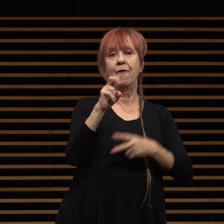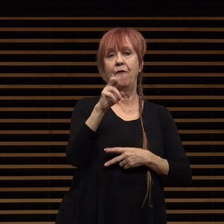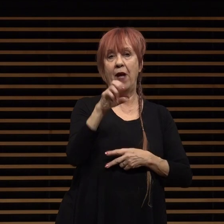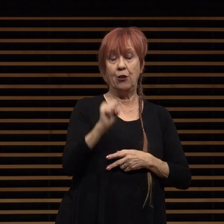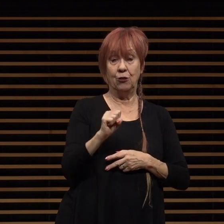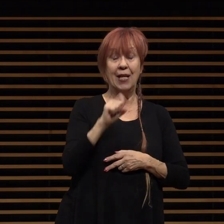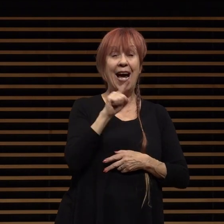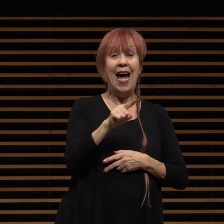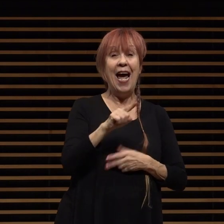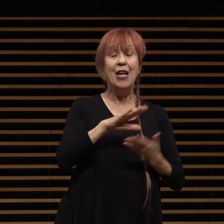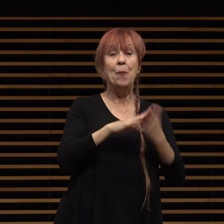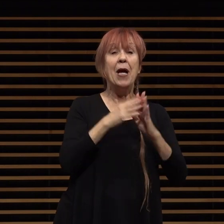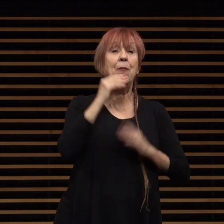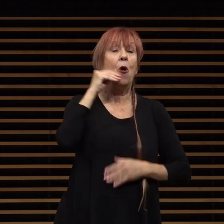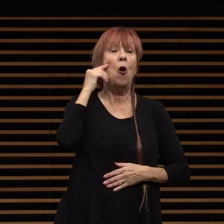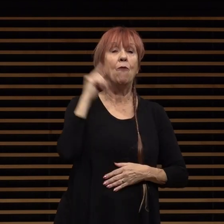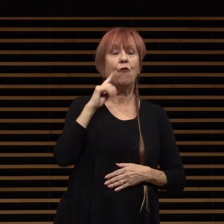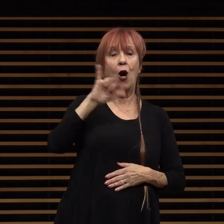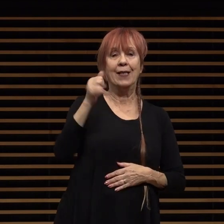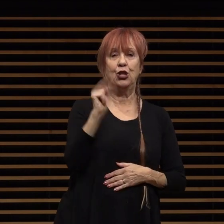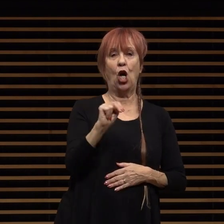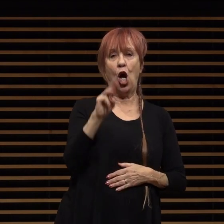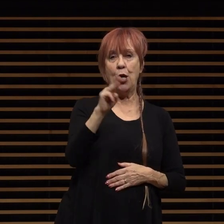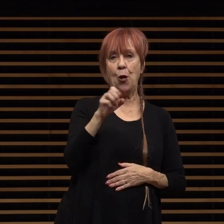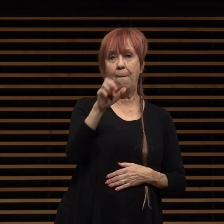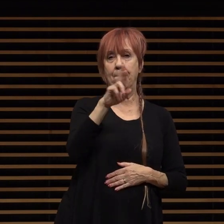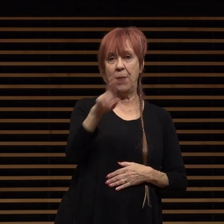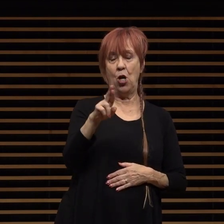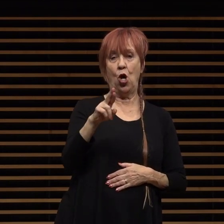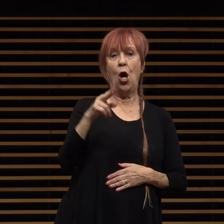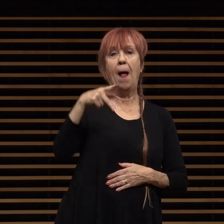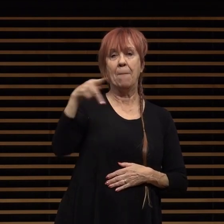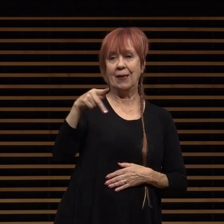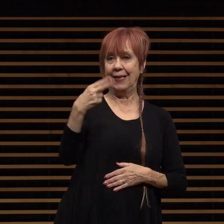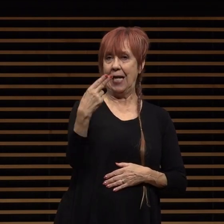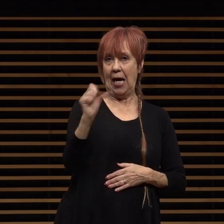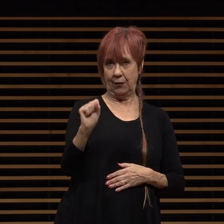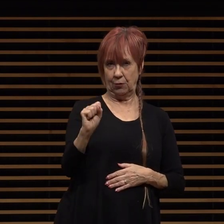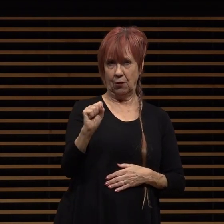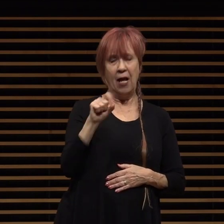pasadena high school the rose bowl has